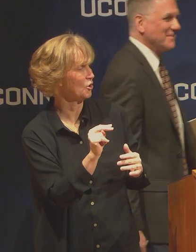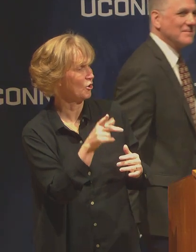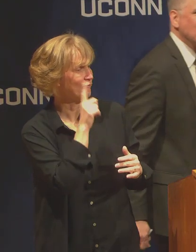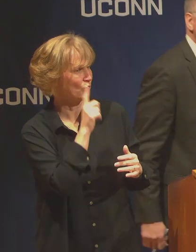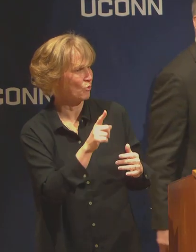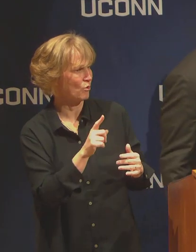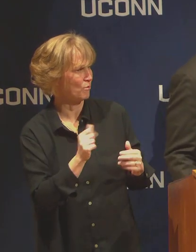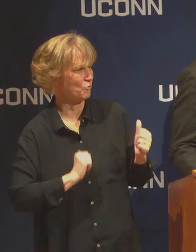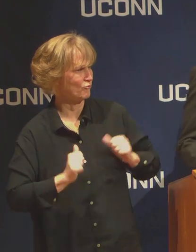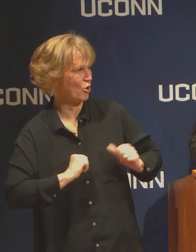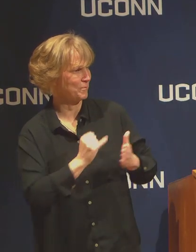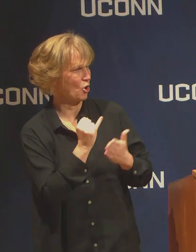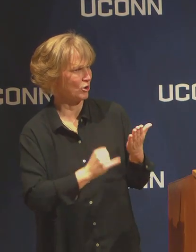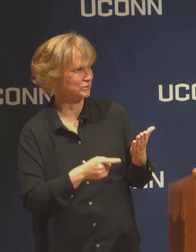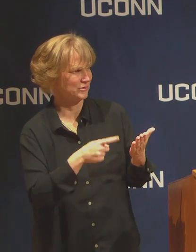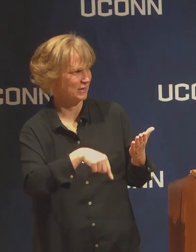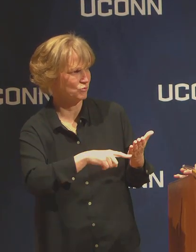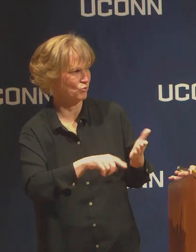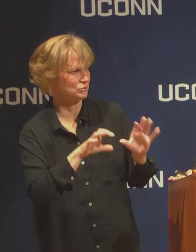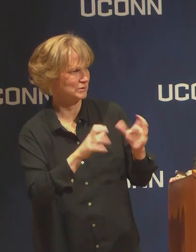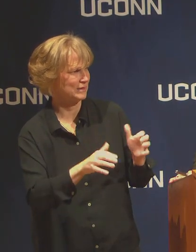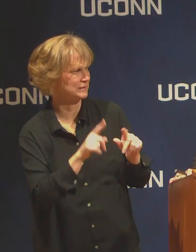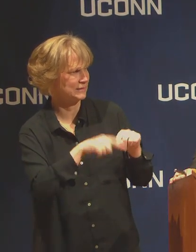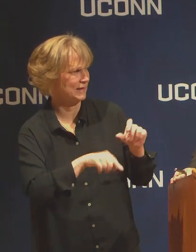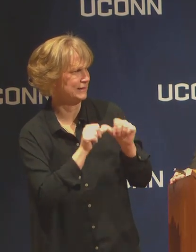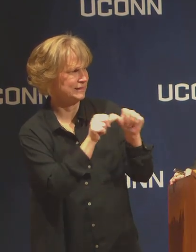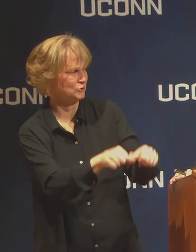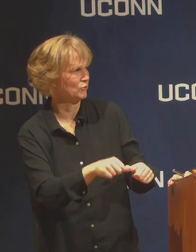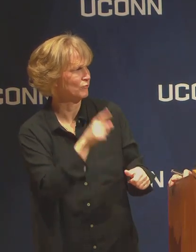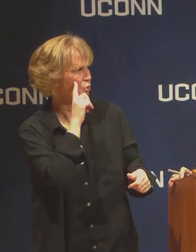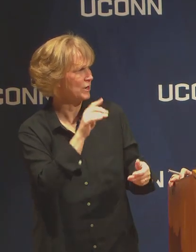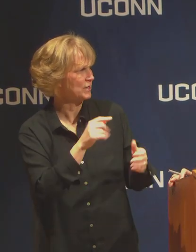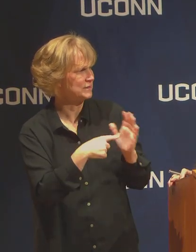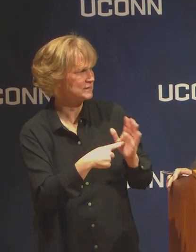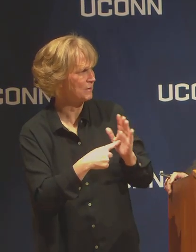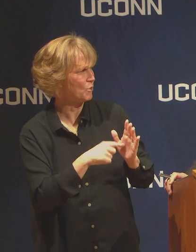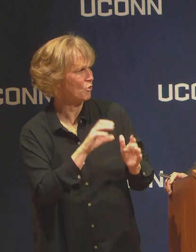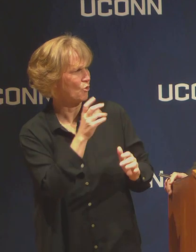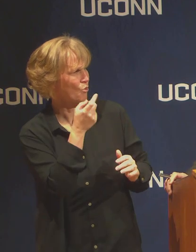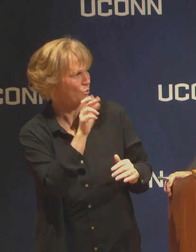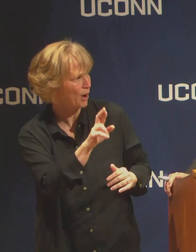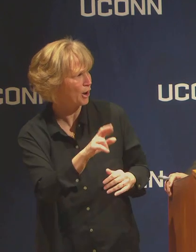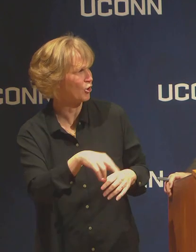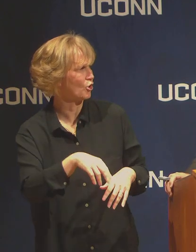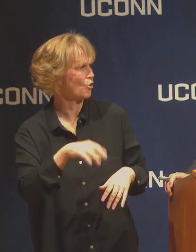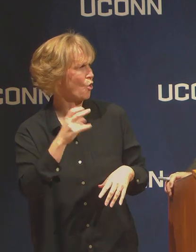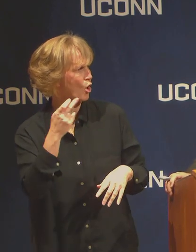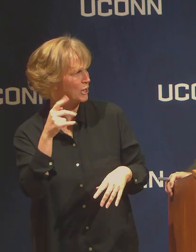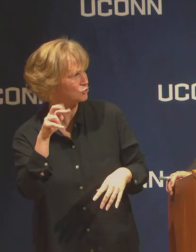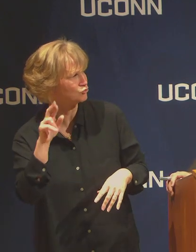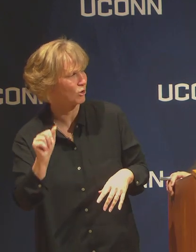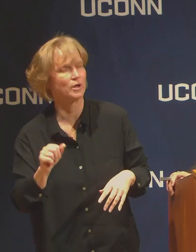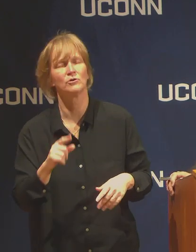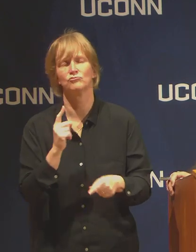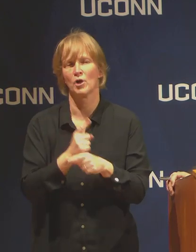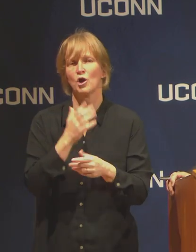the rest of the semester? Good suggestion, contact the dean.